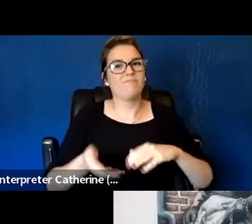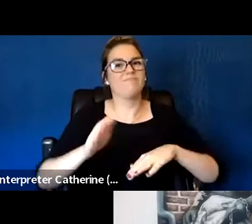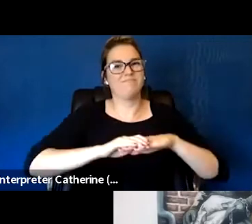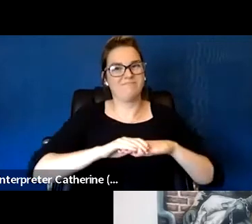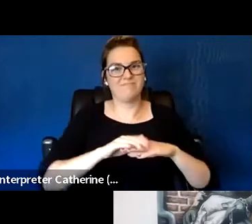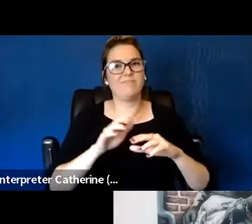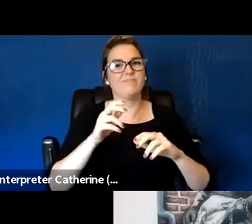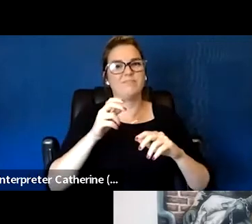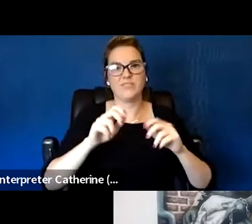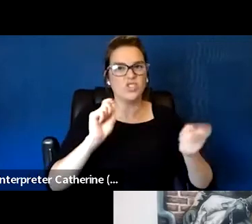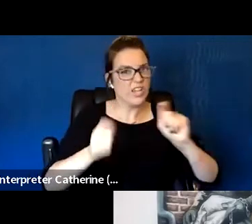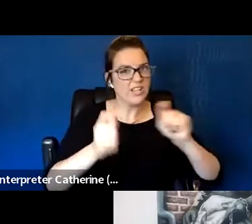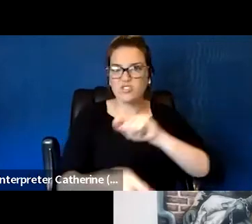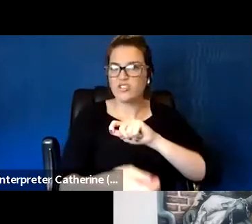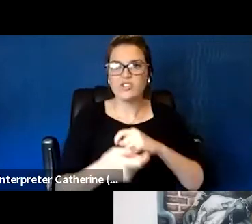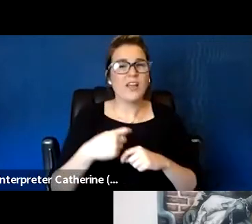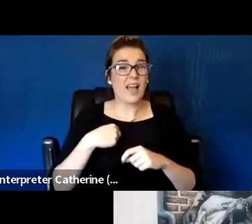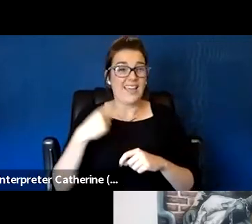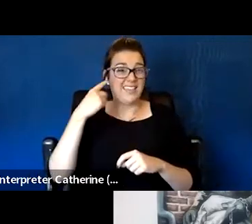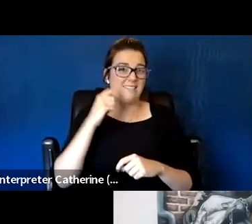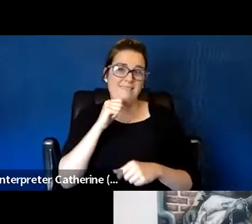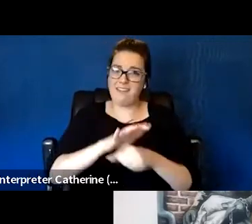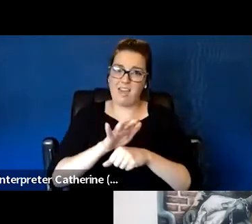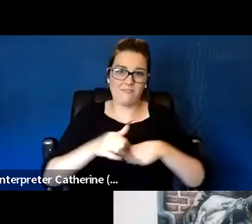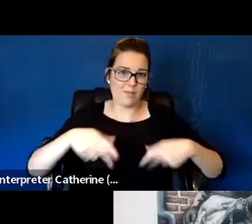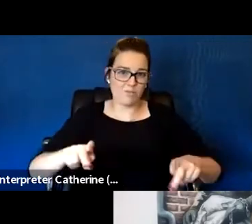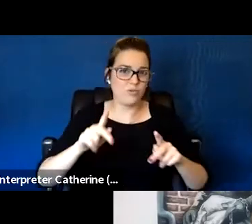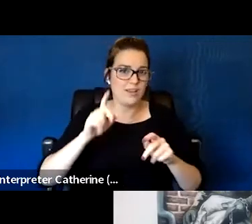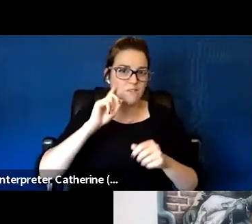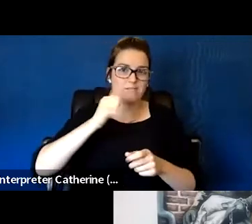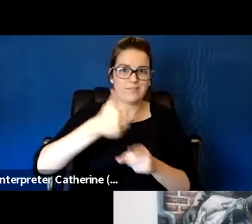So one thing that I have learned in research,